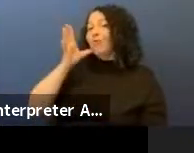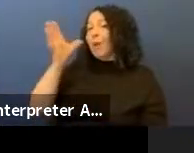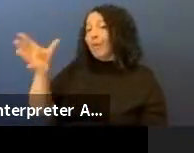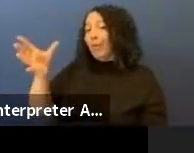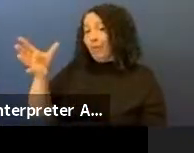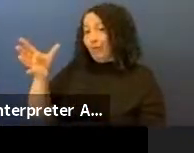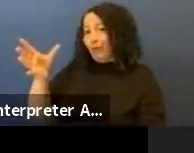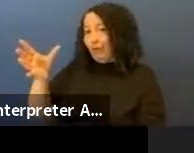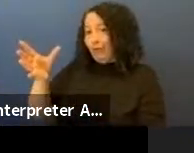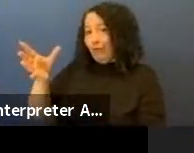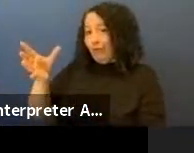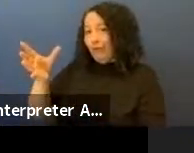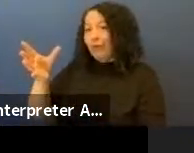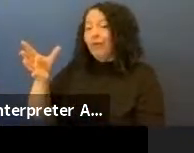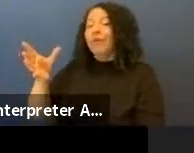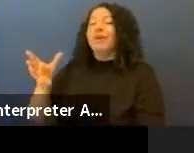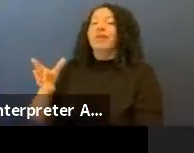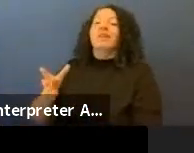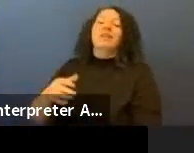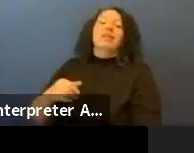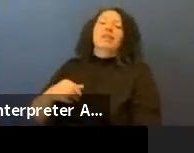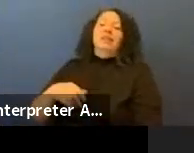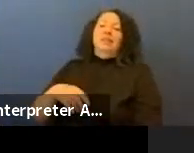and she